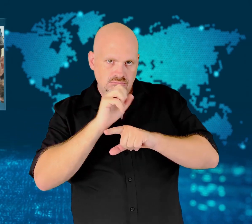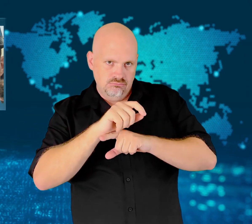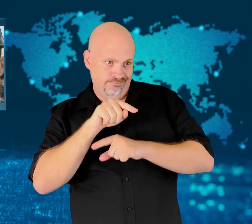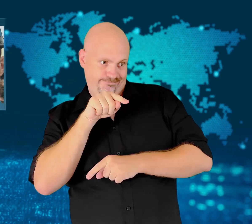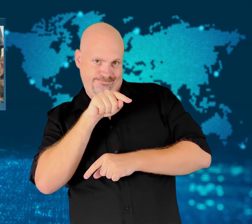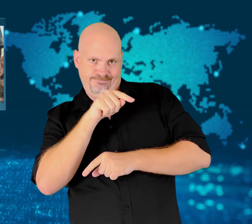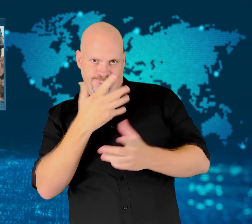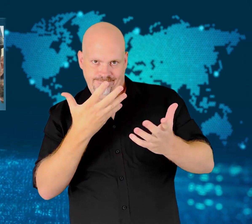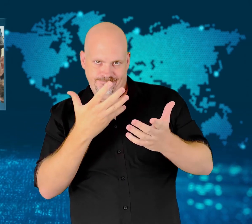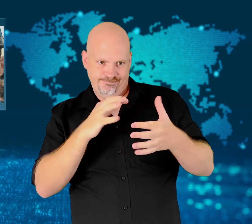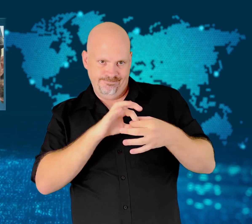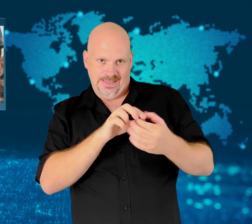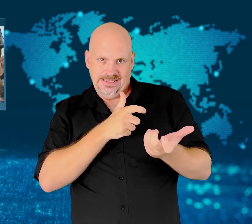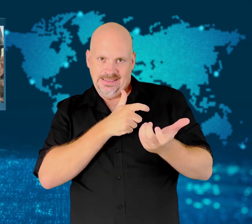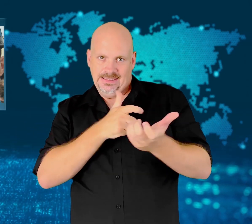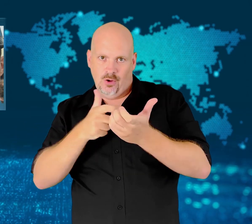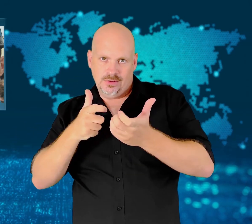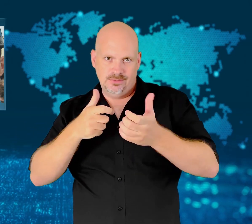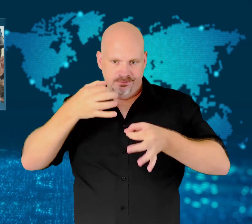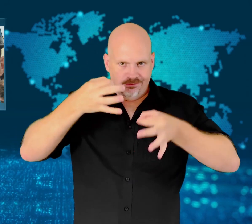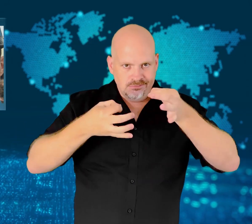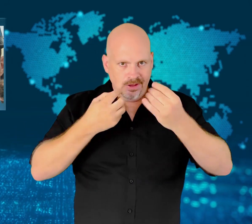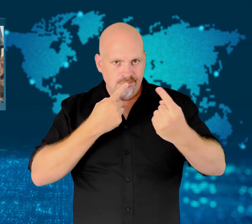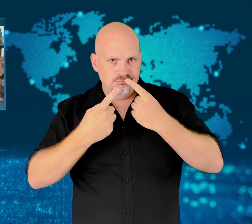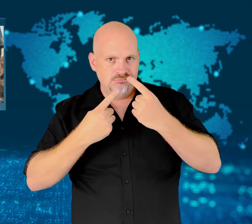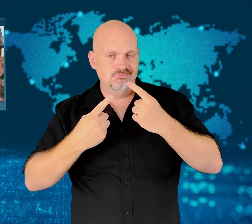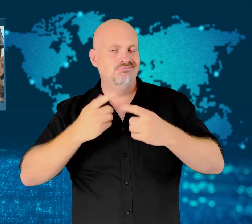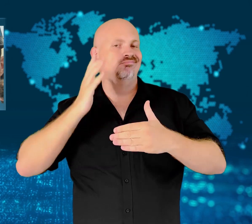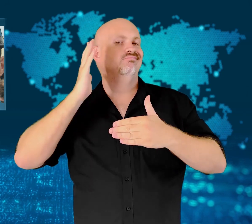terrorism trials ended.